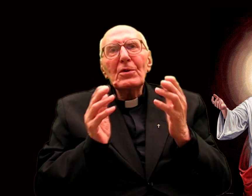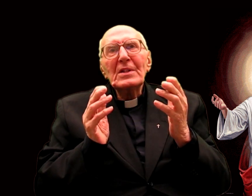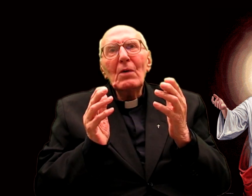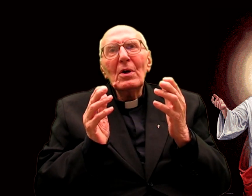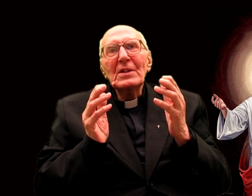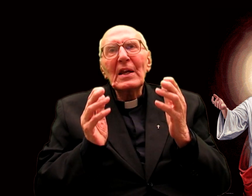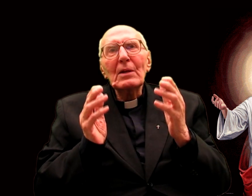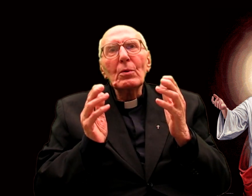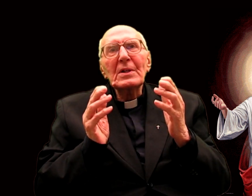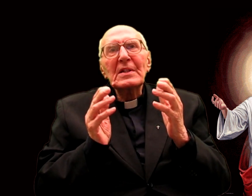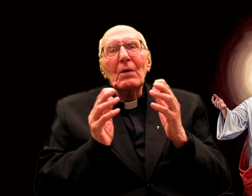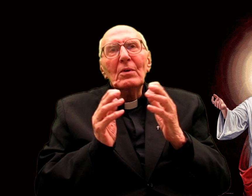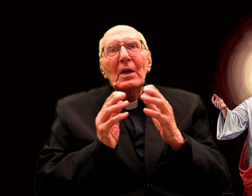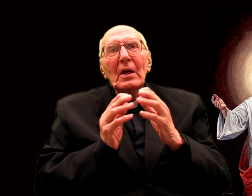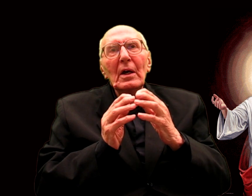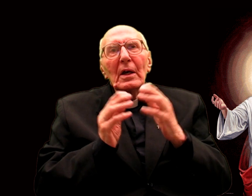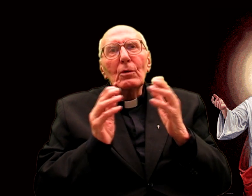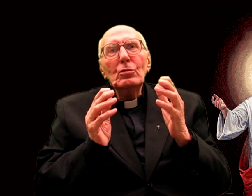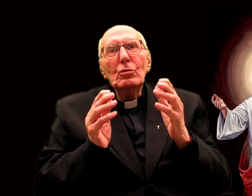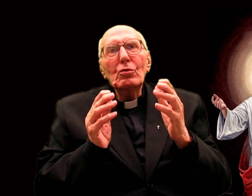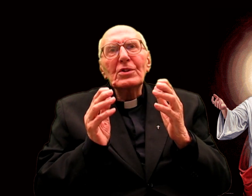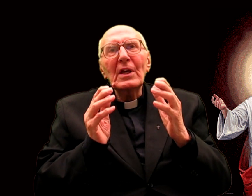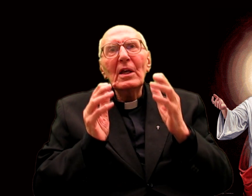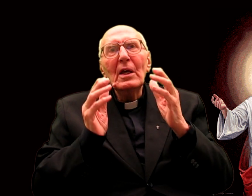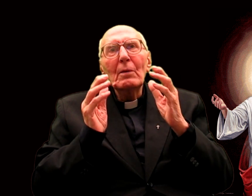Devotion to the Sacred Heart leads back up,